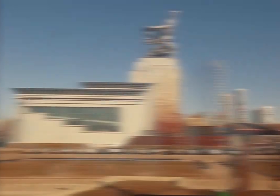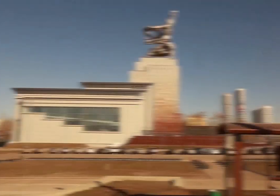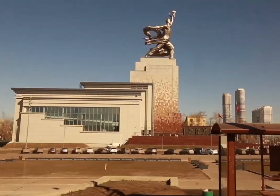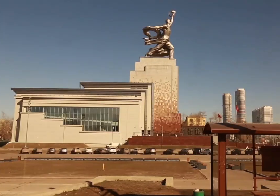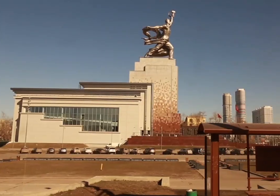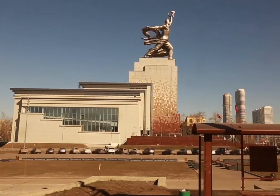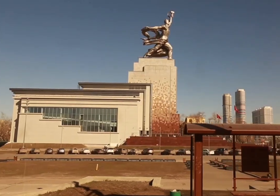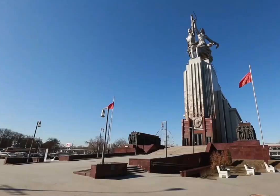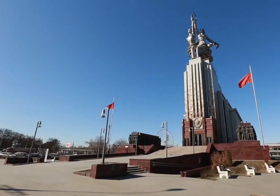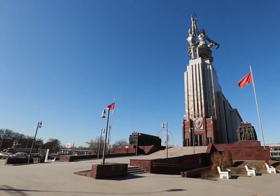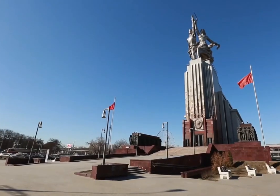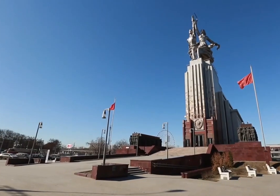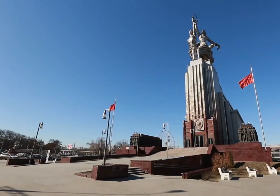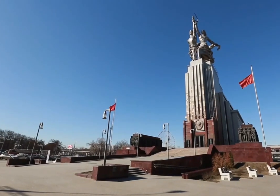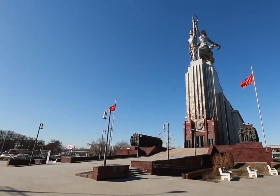(Worker and Kolkhoz Woman Statue)